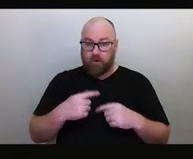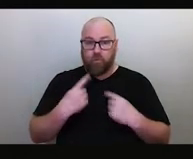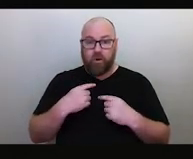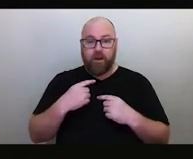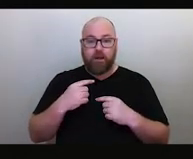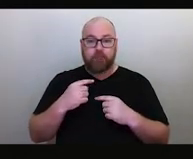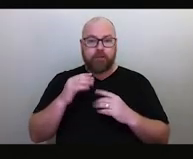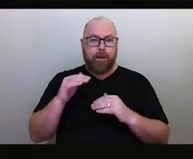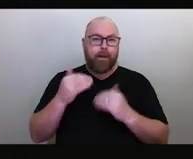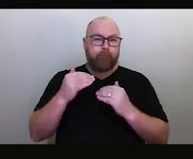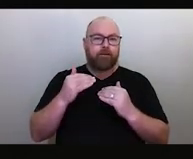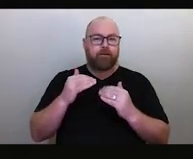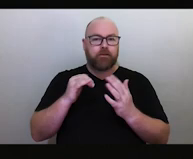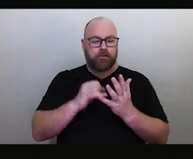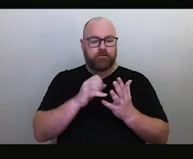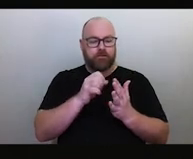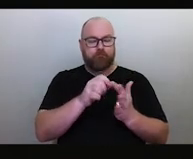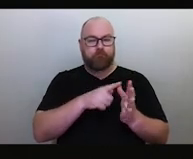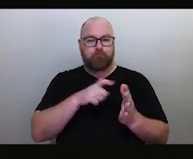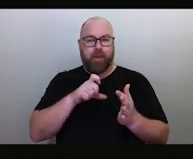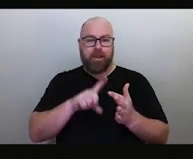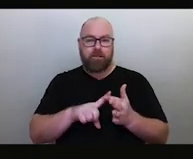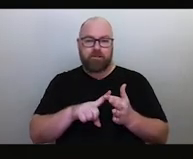that is contributing to the light